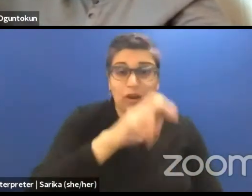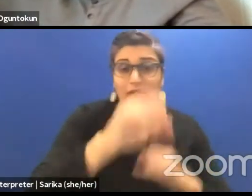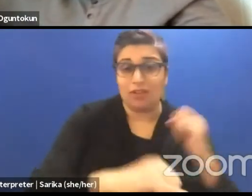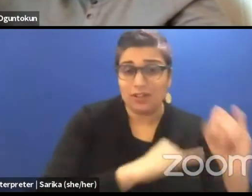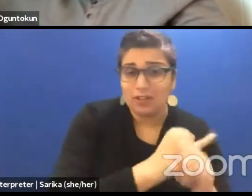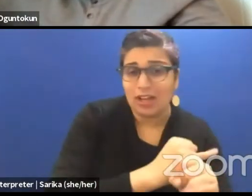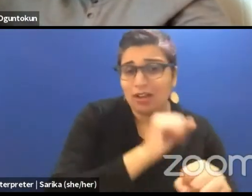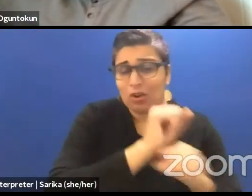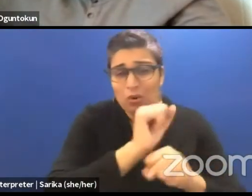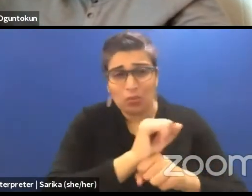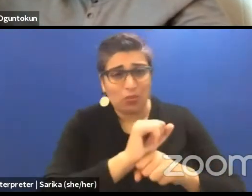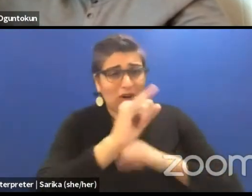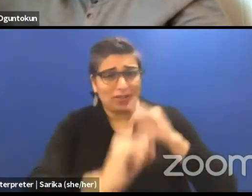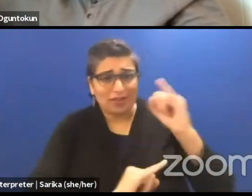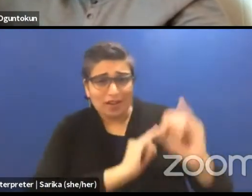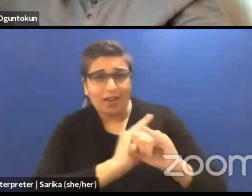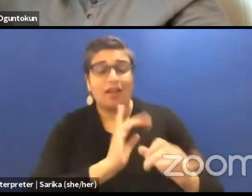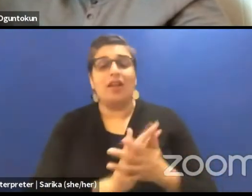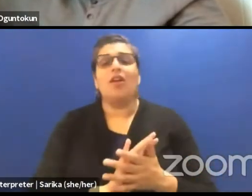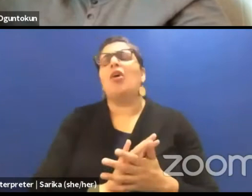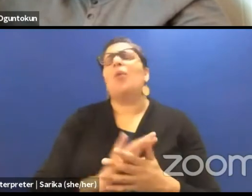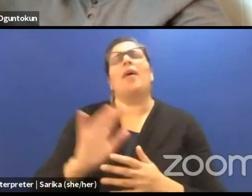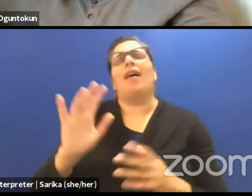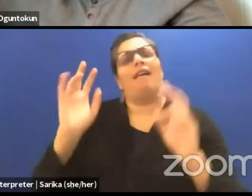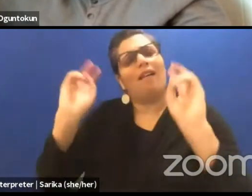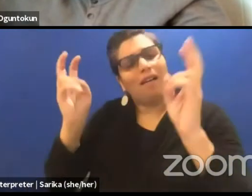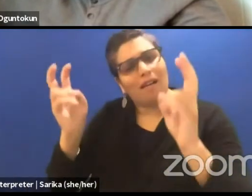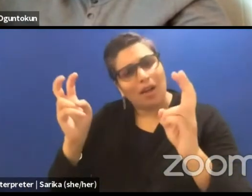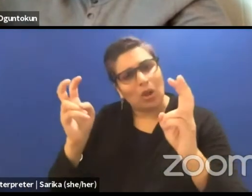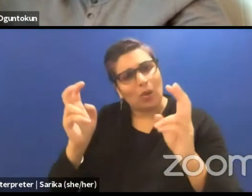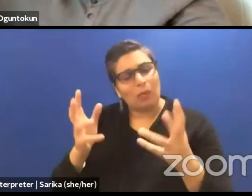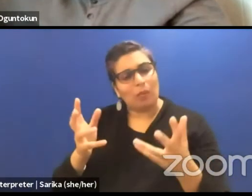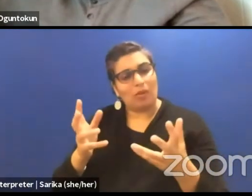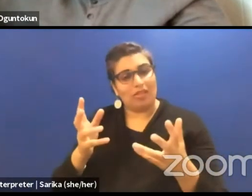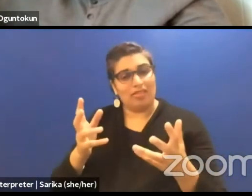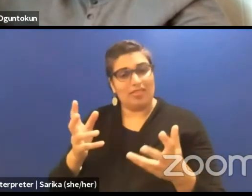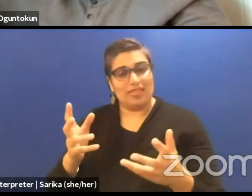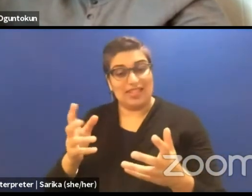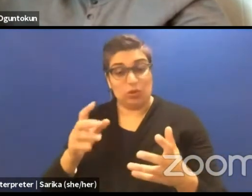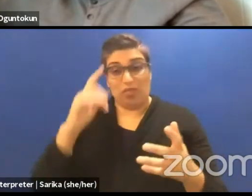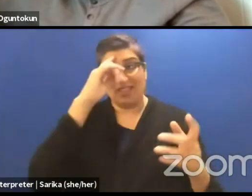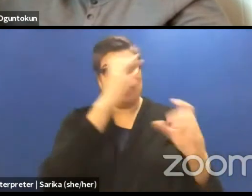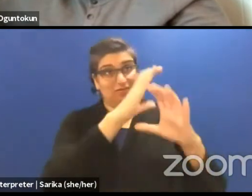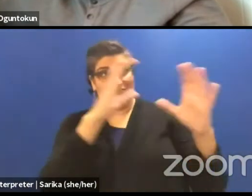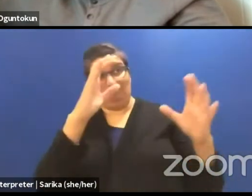those issues that you think that the idea of decolonizing dramaturgy call us into,